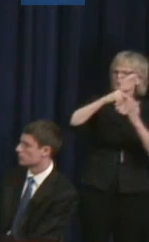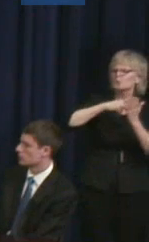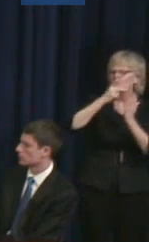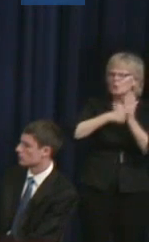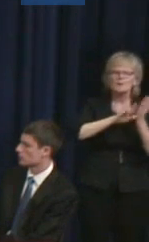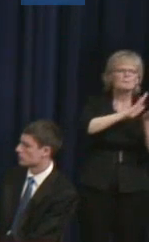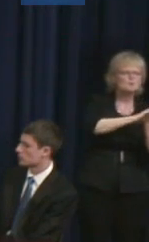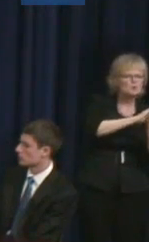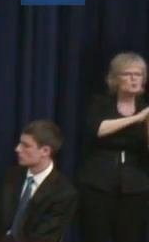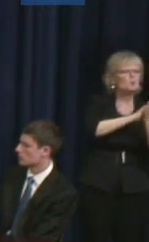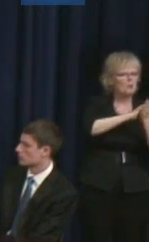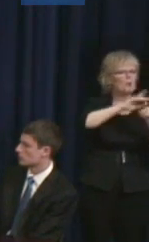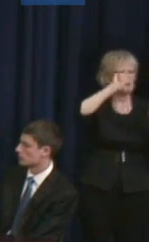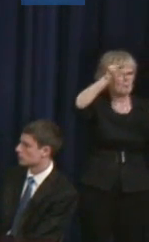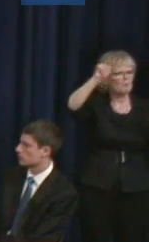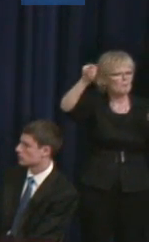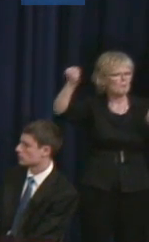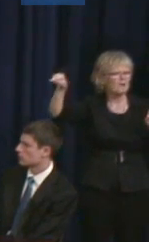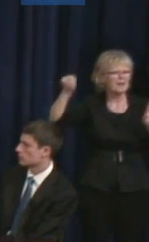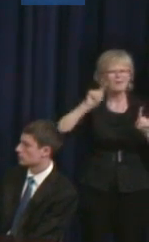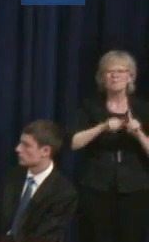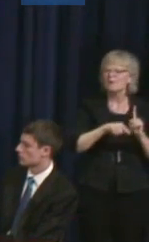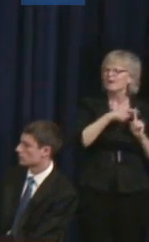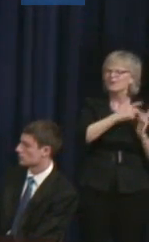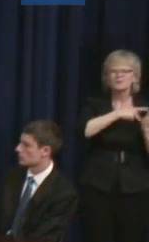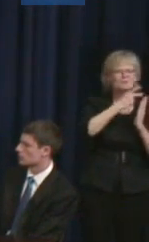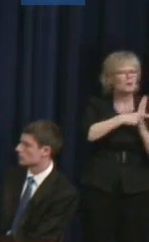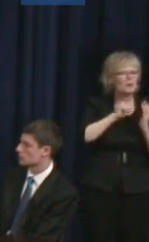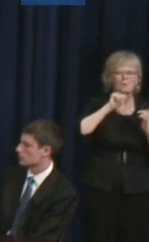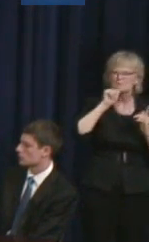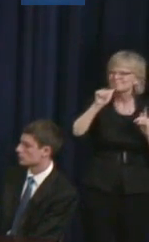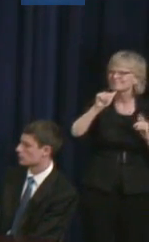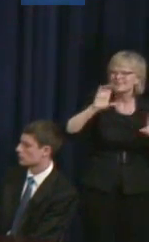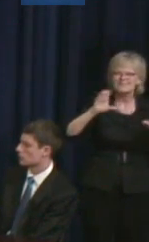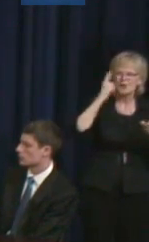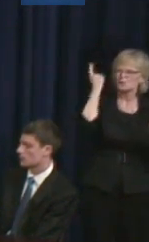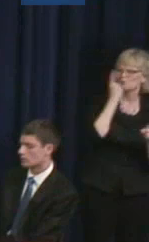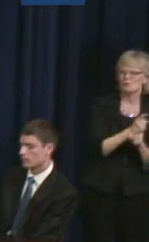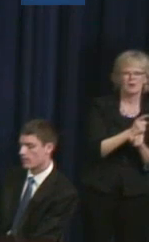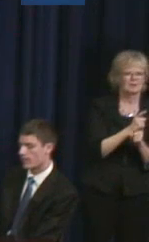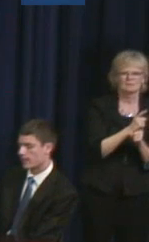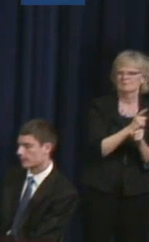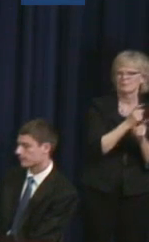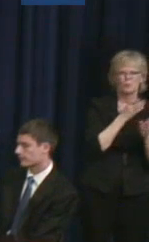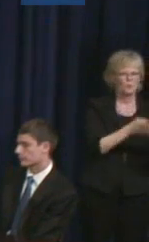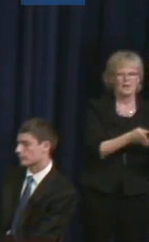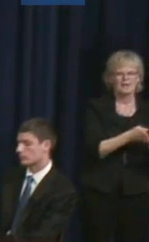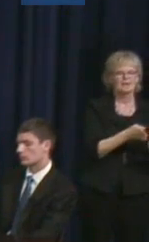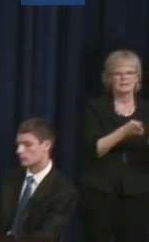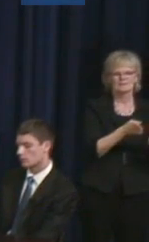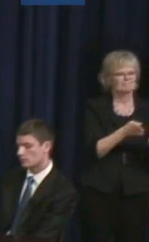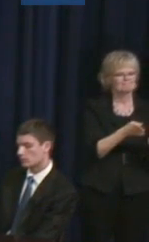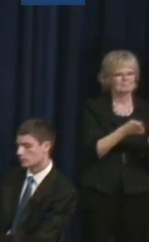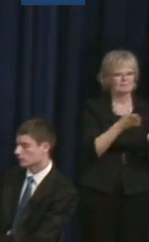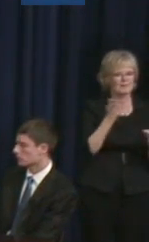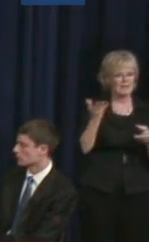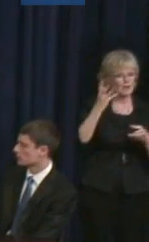situations that were not done the right way. And you know, inclusion to be done has to be done the